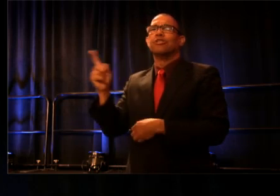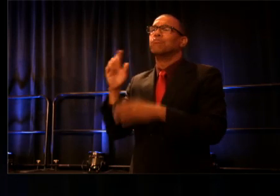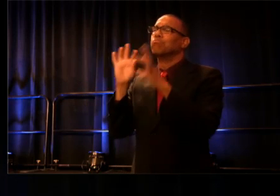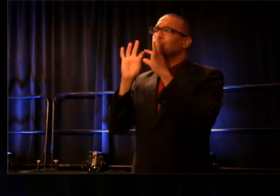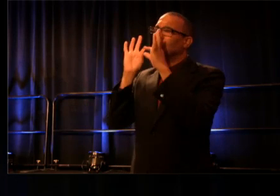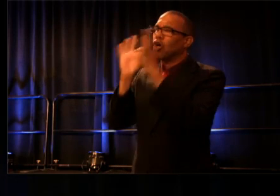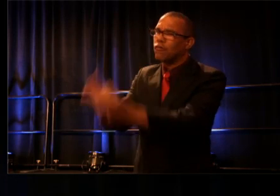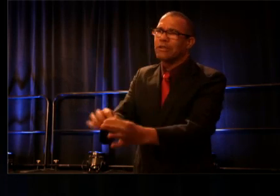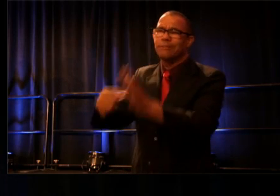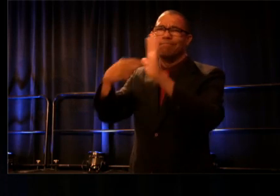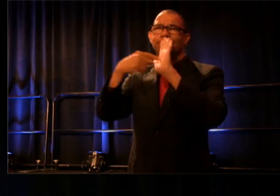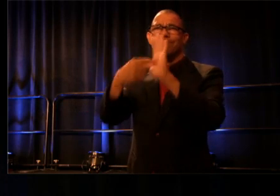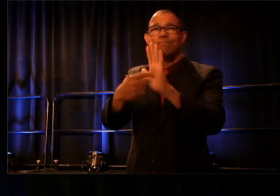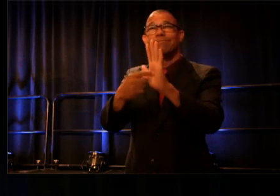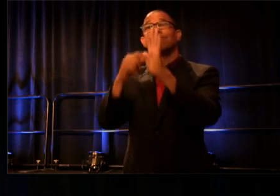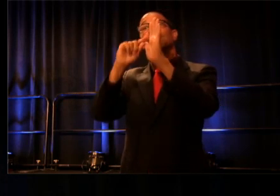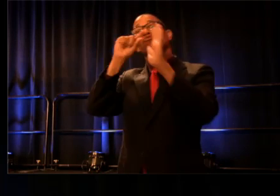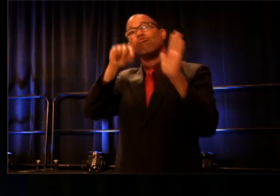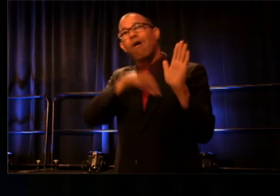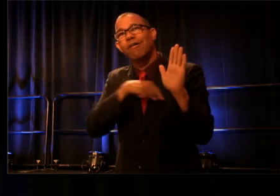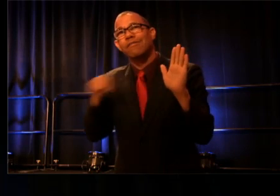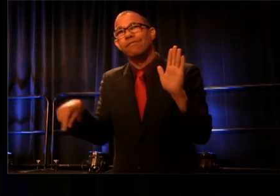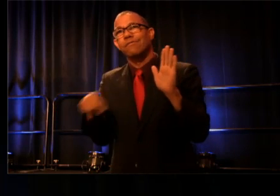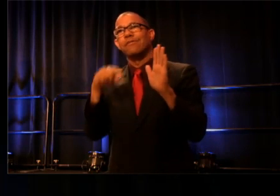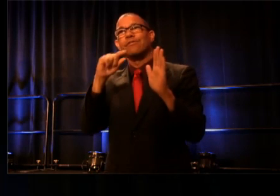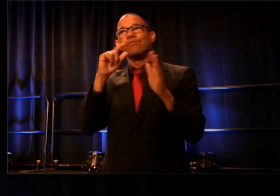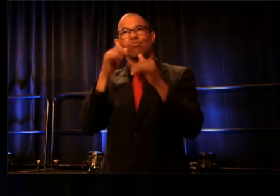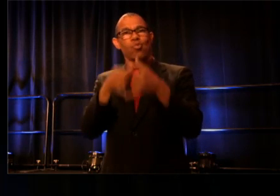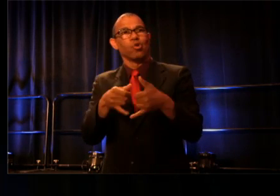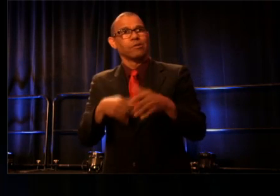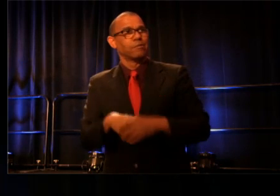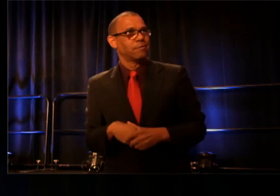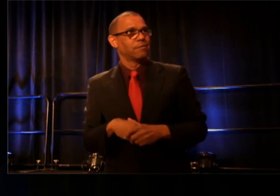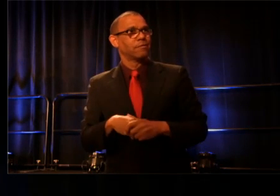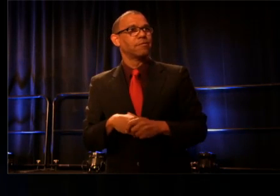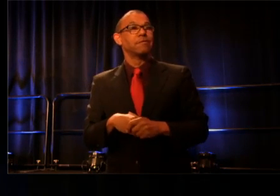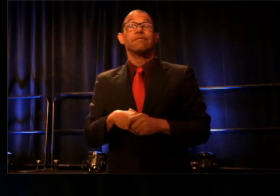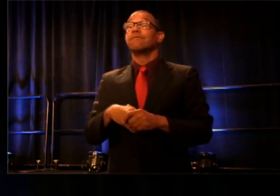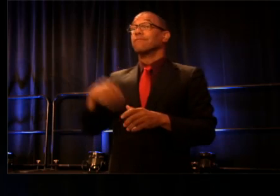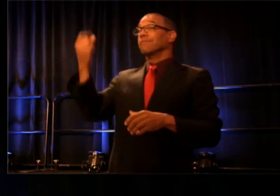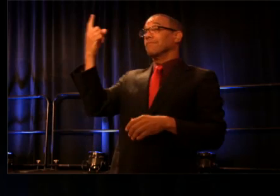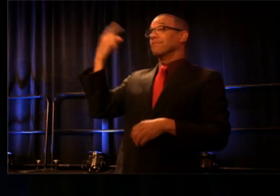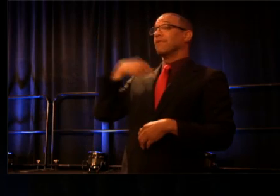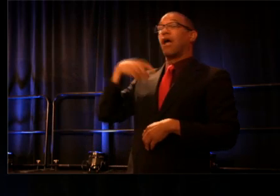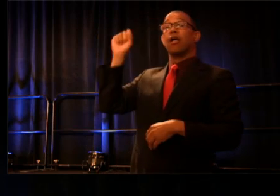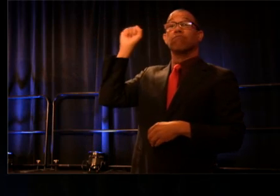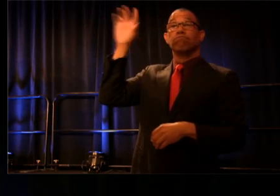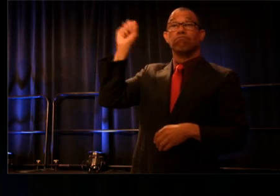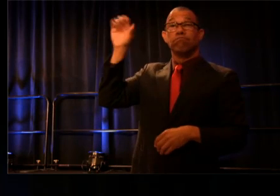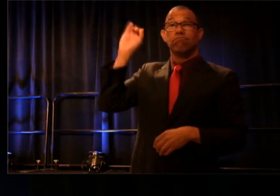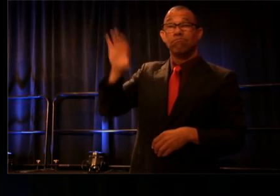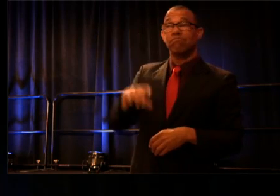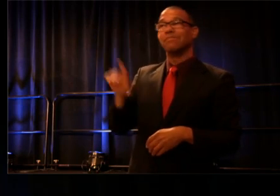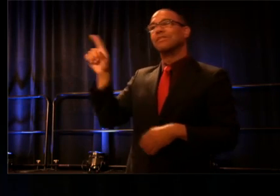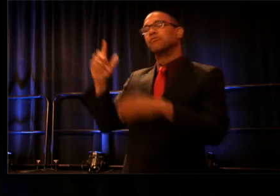the defining qualities of this award. But rather than simply recite for you, Kimberly's most impressive resume,